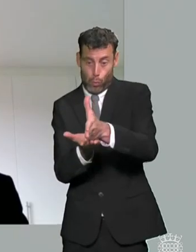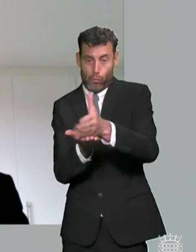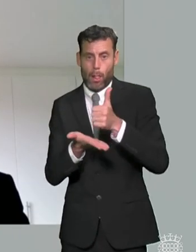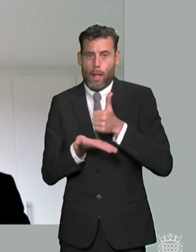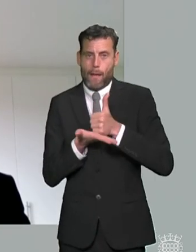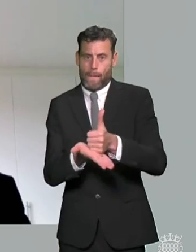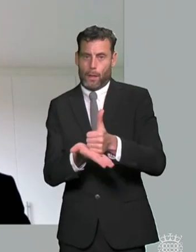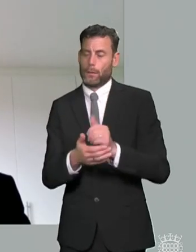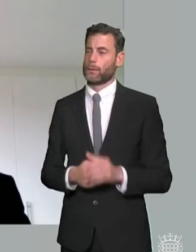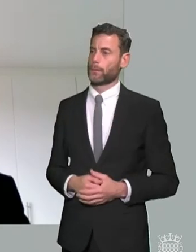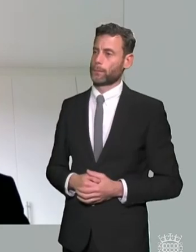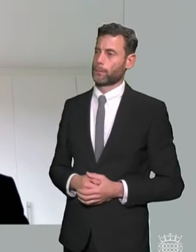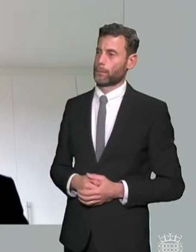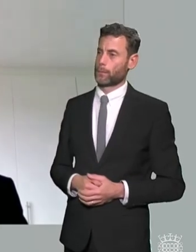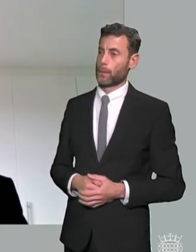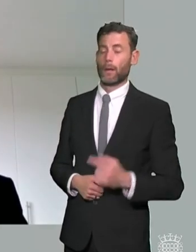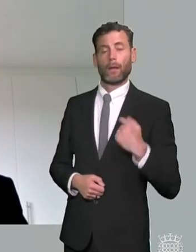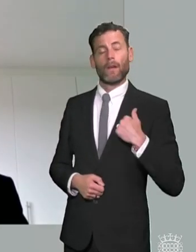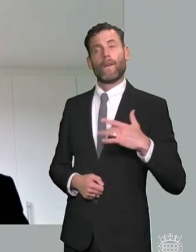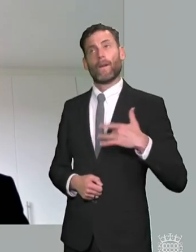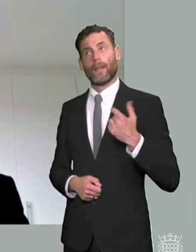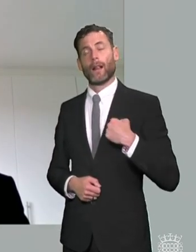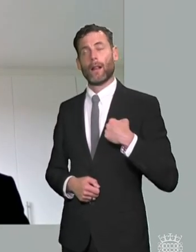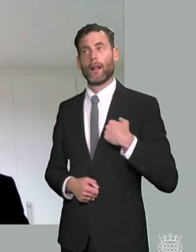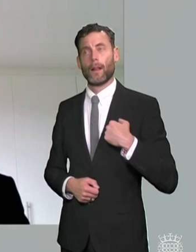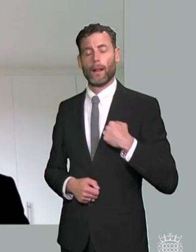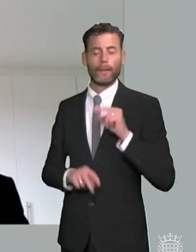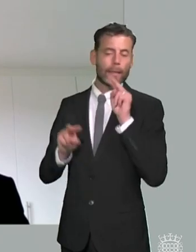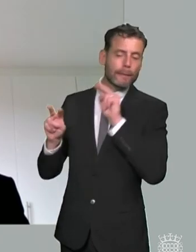for me my personal view on the complaints that i see is there's a fundamental problem